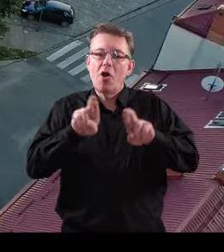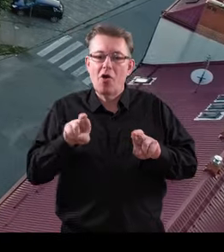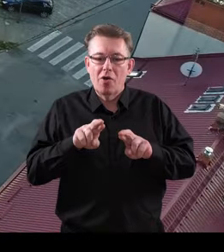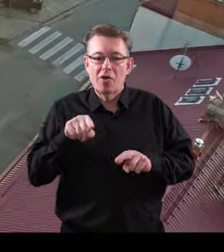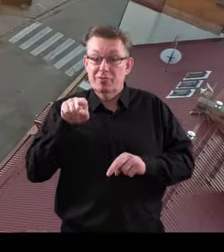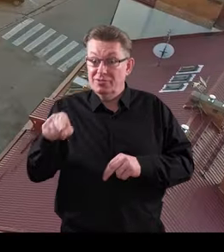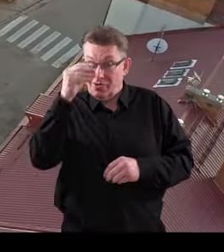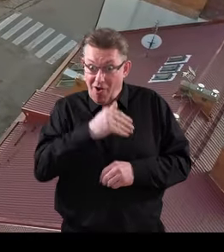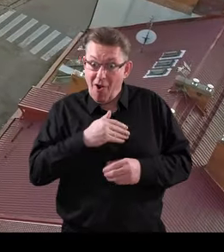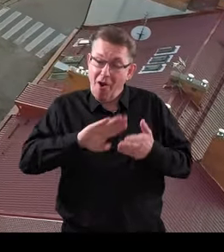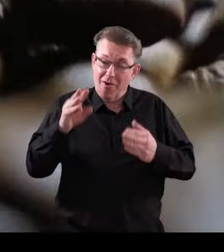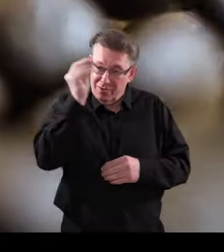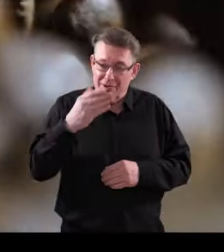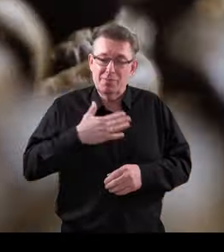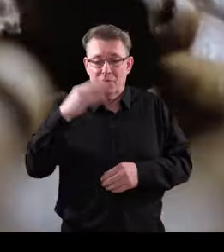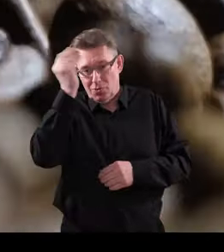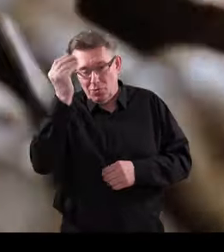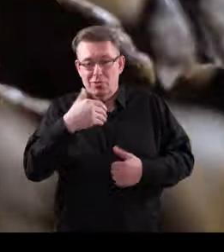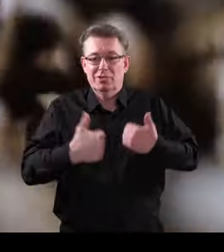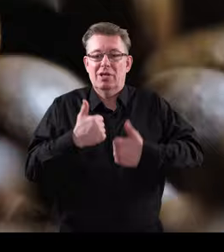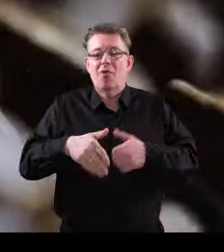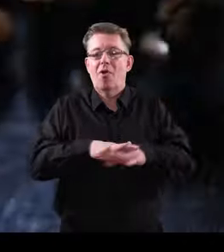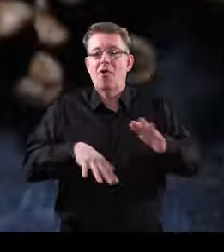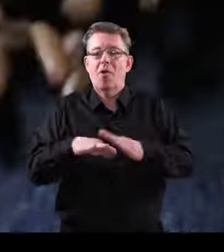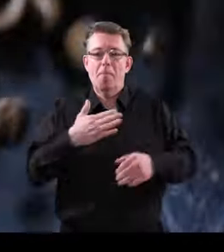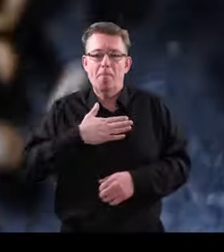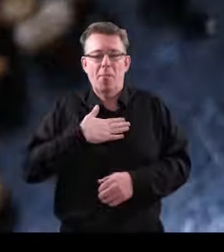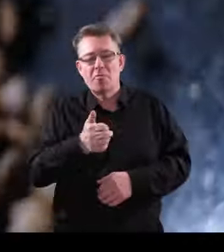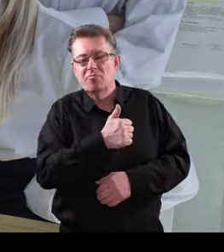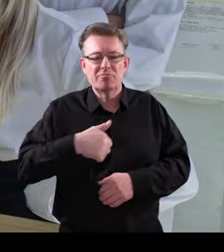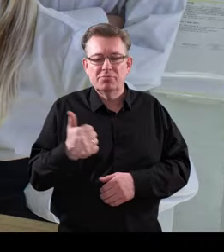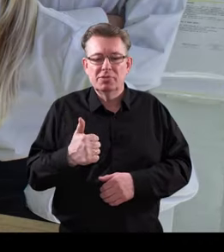Apart from studying, we also learn a profession in this school, we have a professional coffee maker here